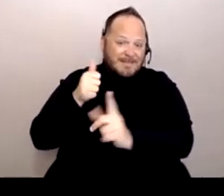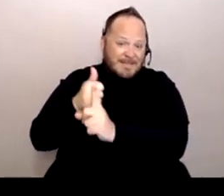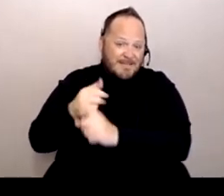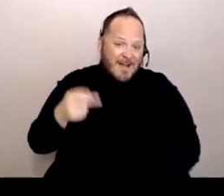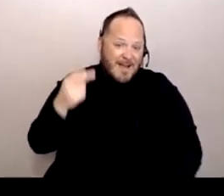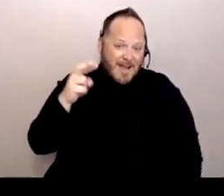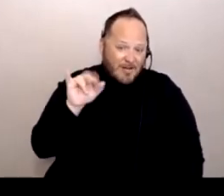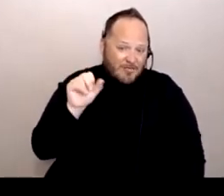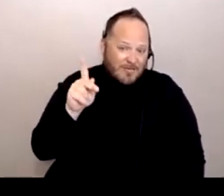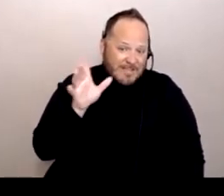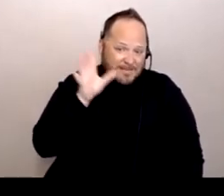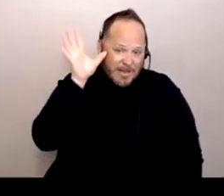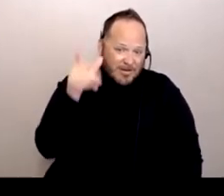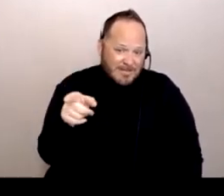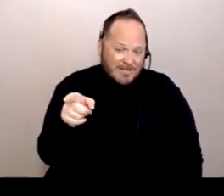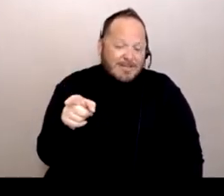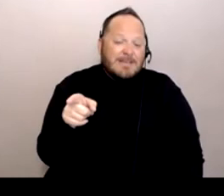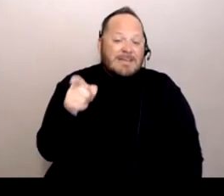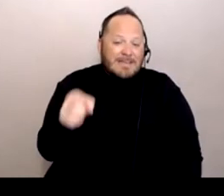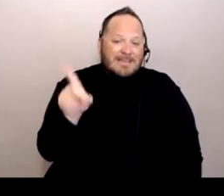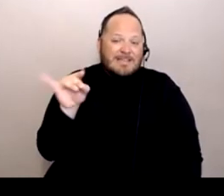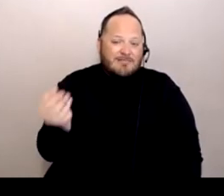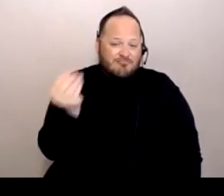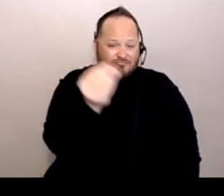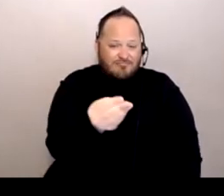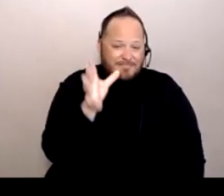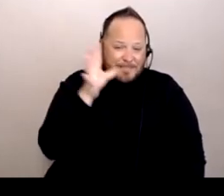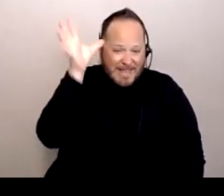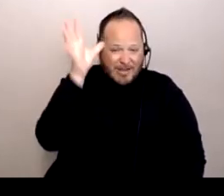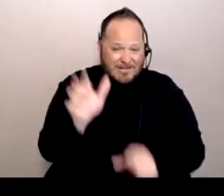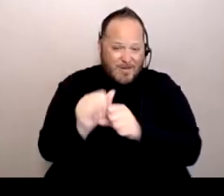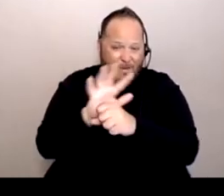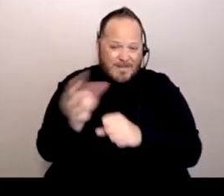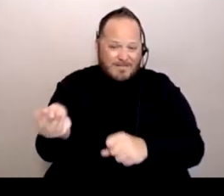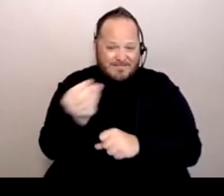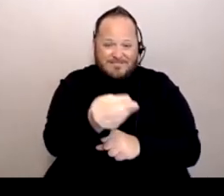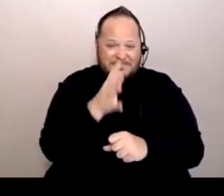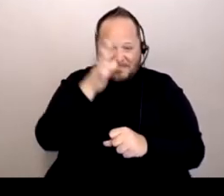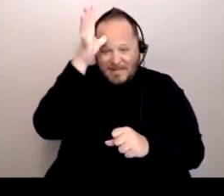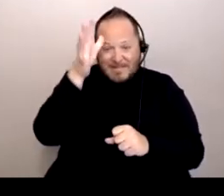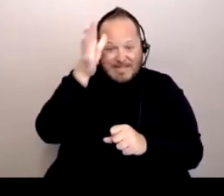The dad's on dialysis. The mom got really, really sick. She ended up in the hospital almost intubated.